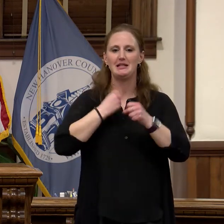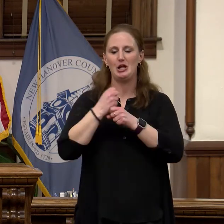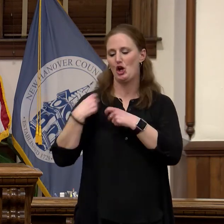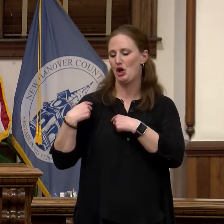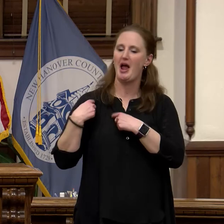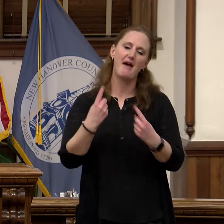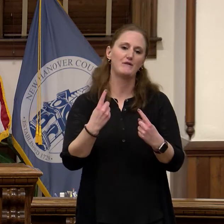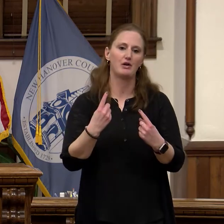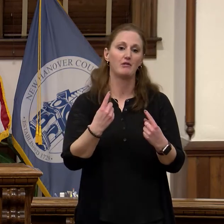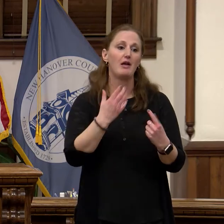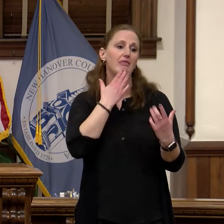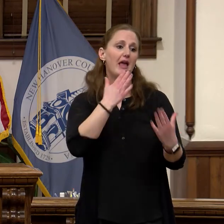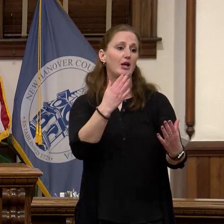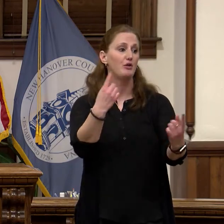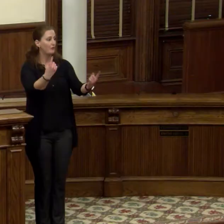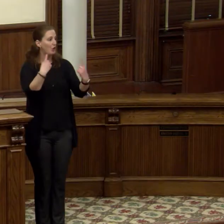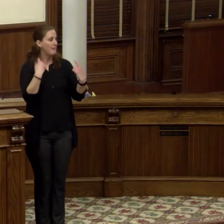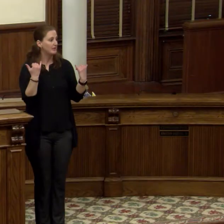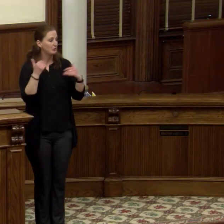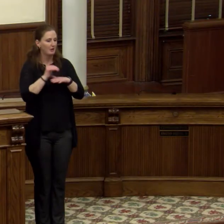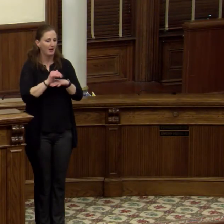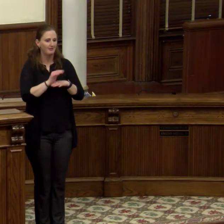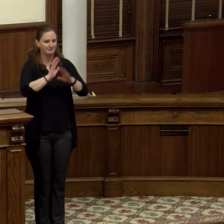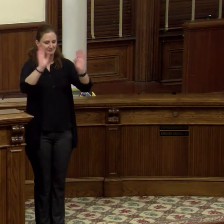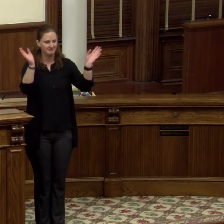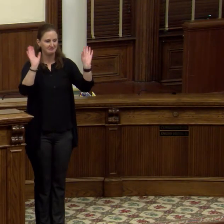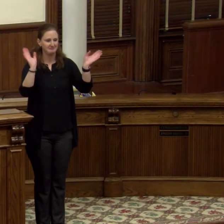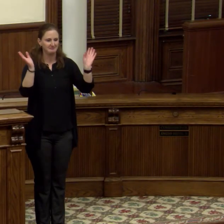being here tonight and good night.